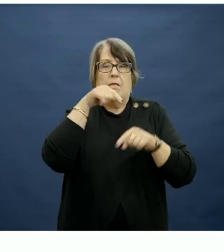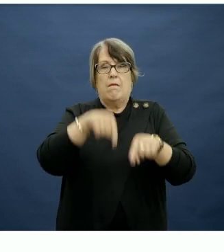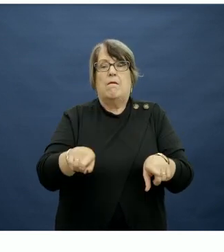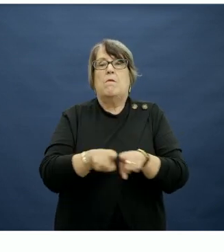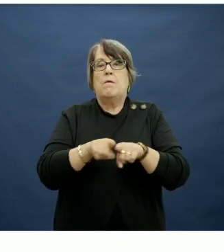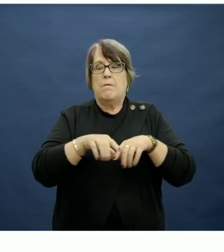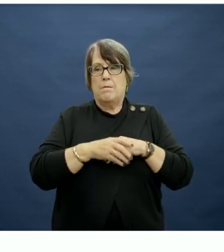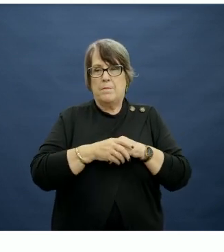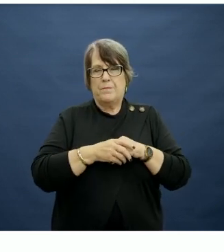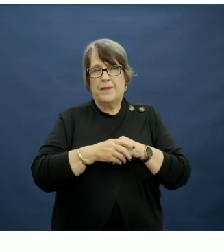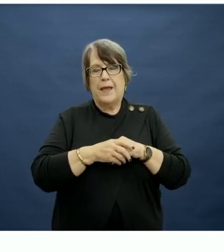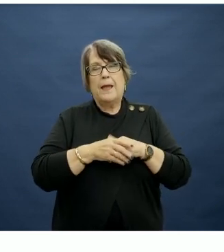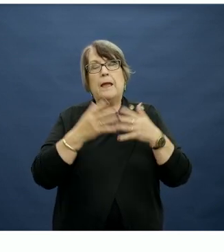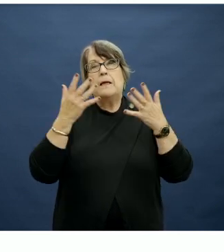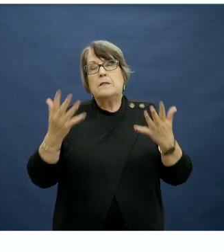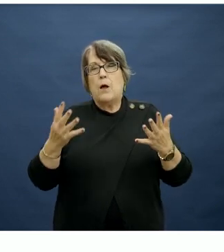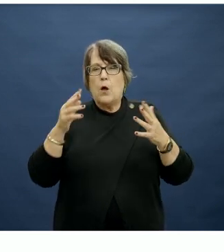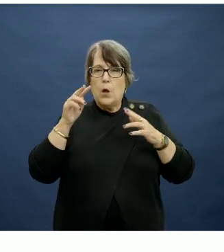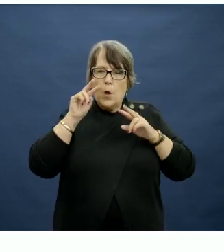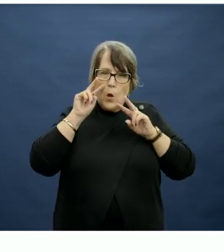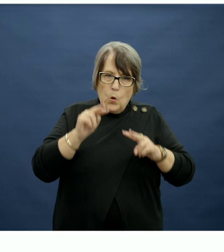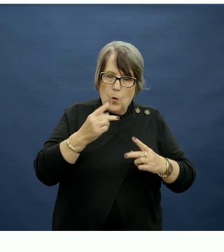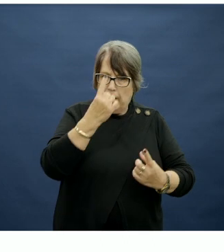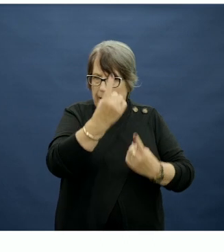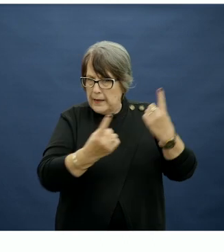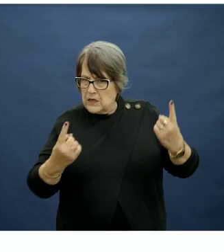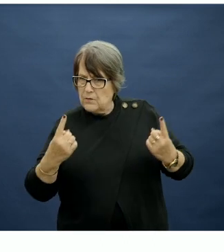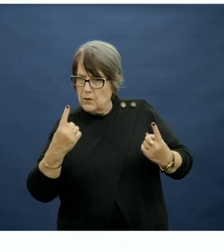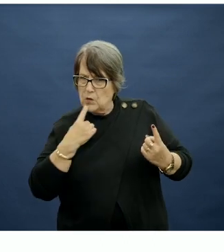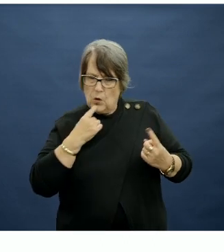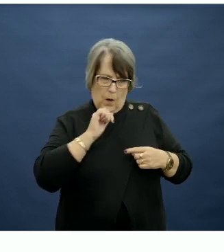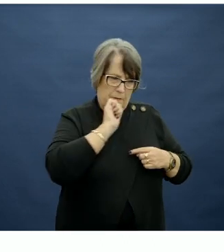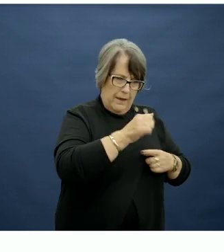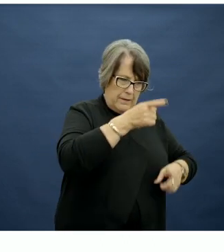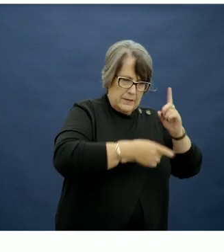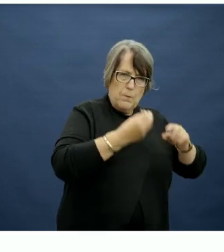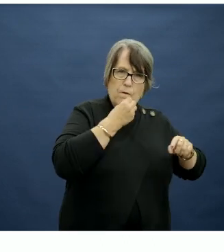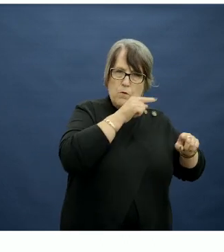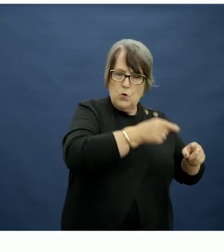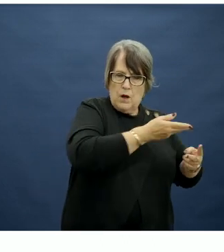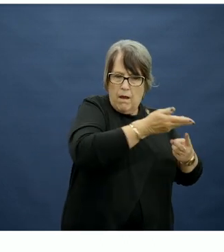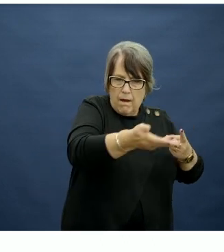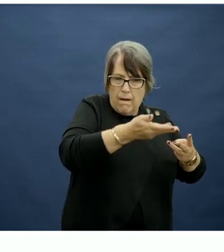So I think by looking at the individual types of discretionary choices at different eating